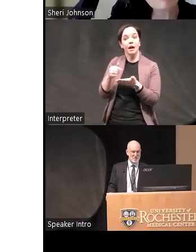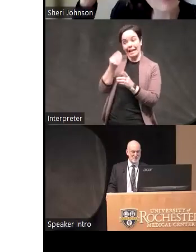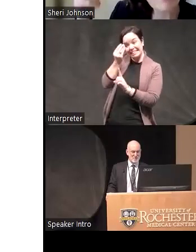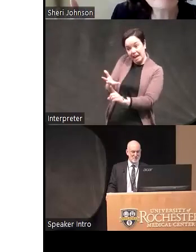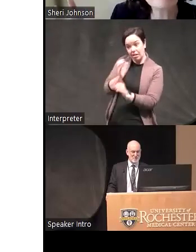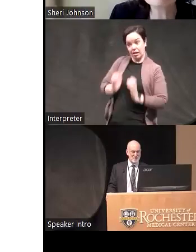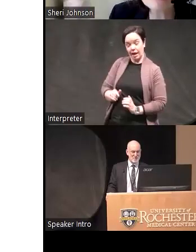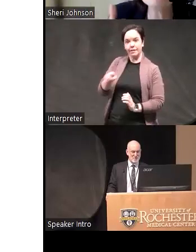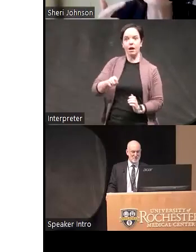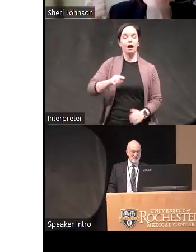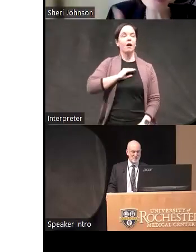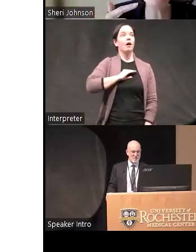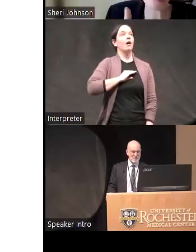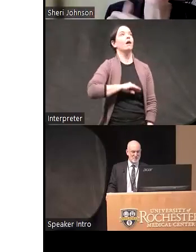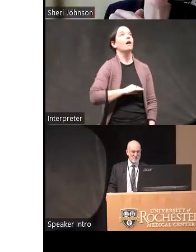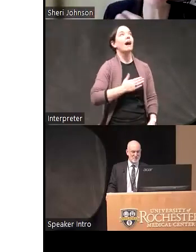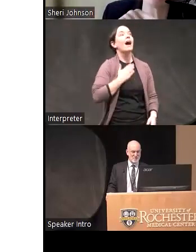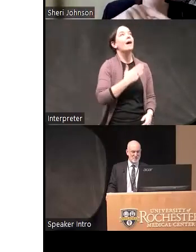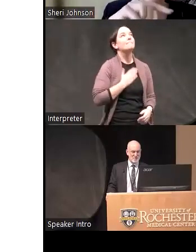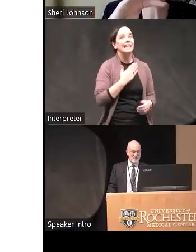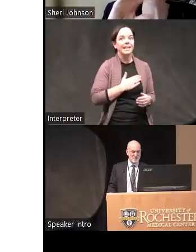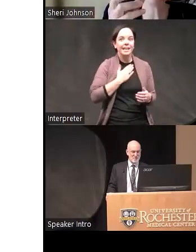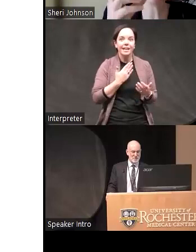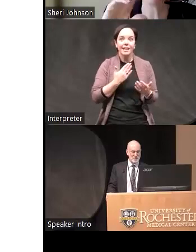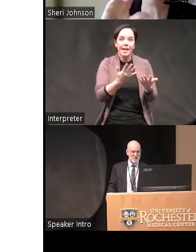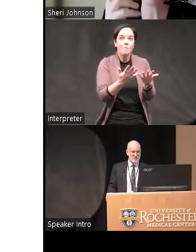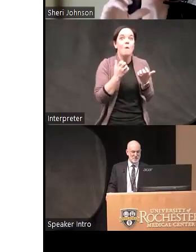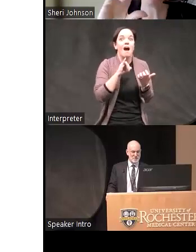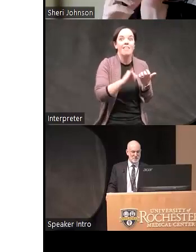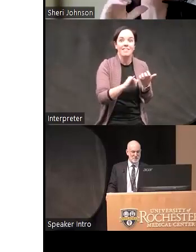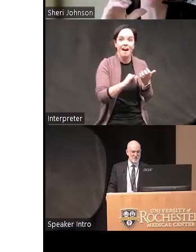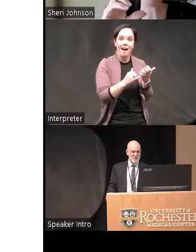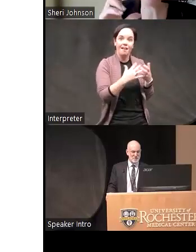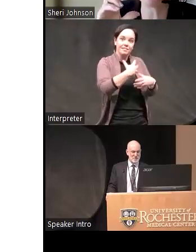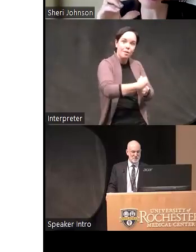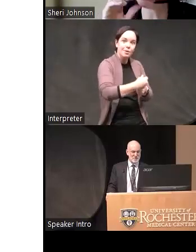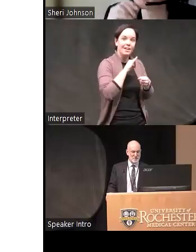um they're often really really happy to hear this synthesis of okay here's what I think is happening